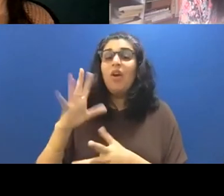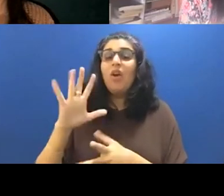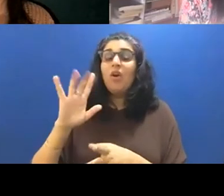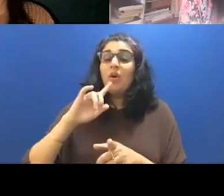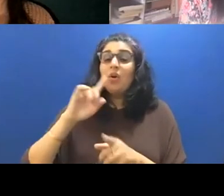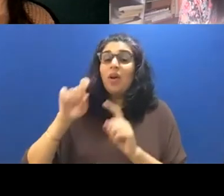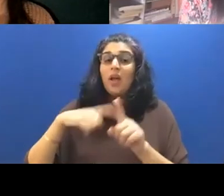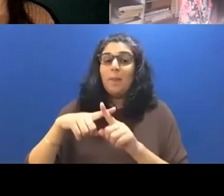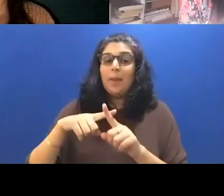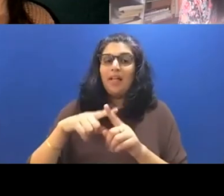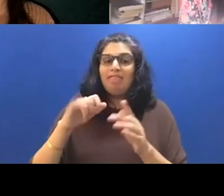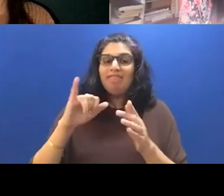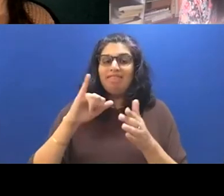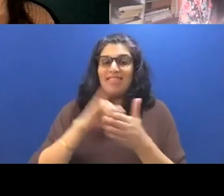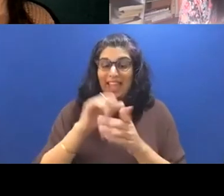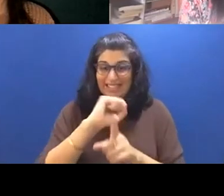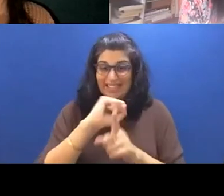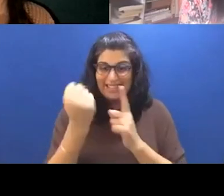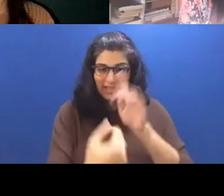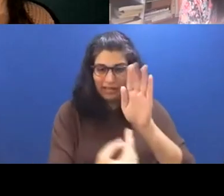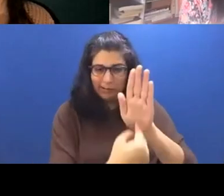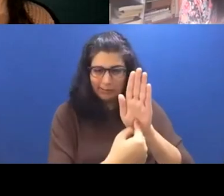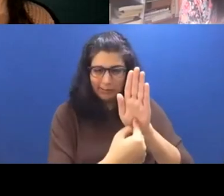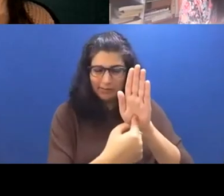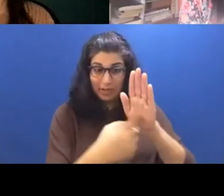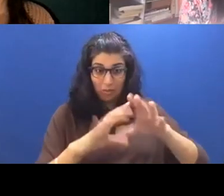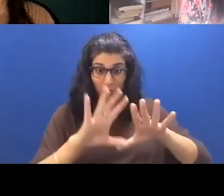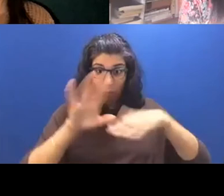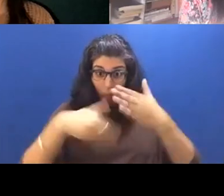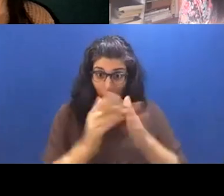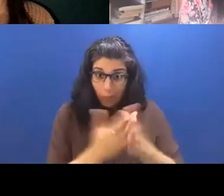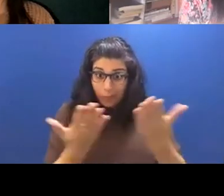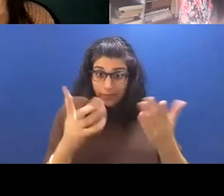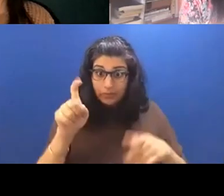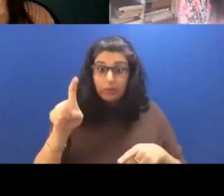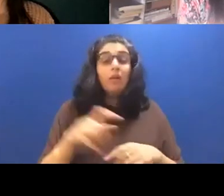a microcosm I actually think when you're saying that it kind of reminds me of, you know, of